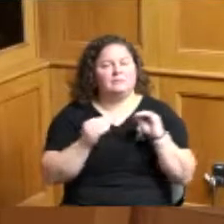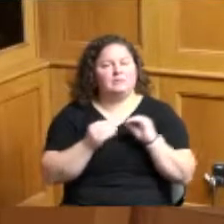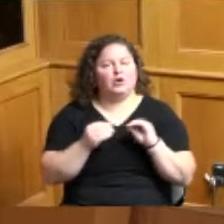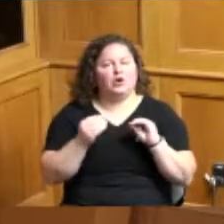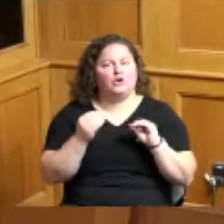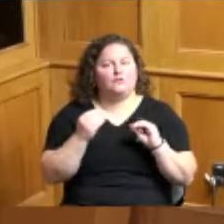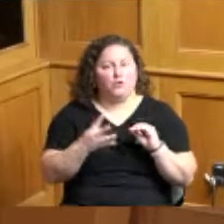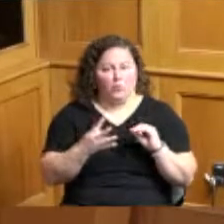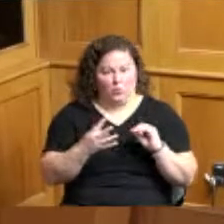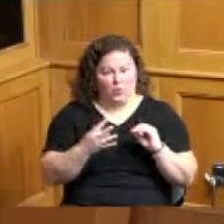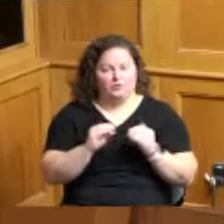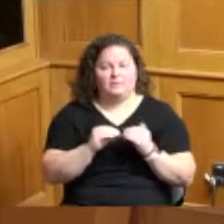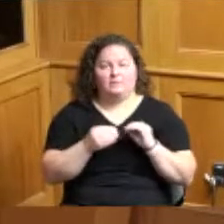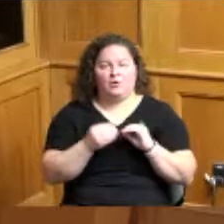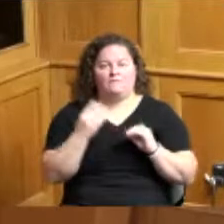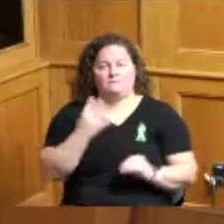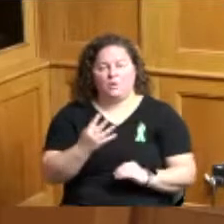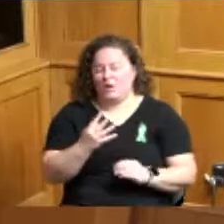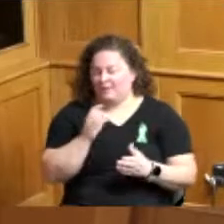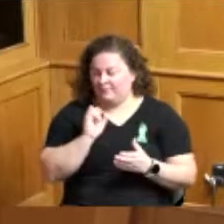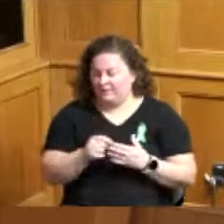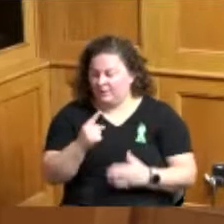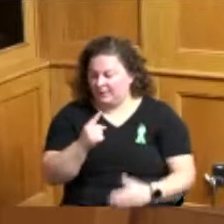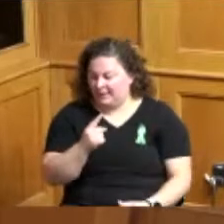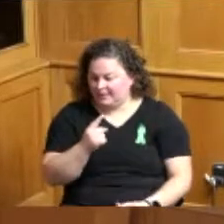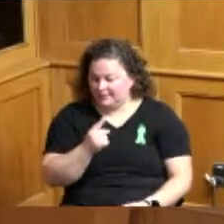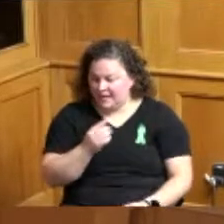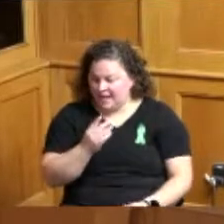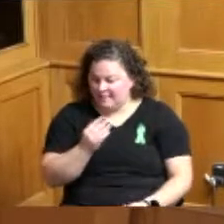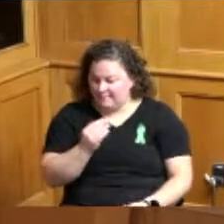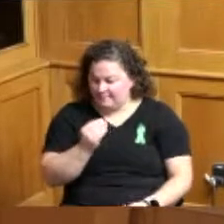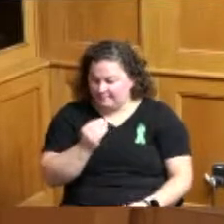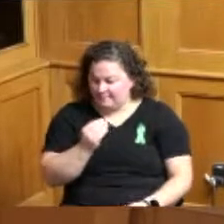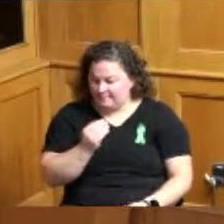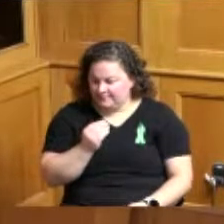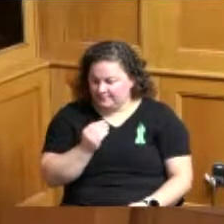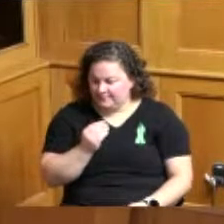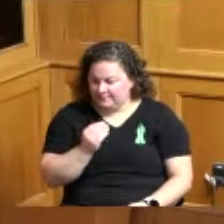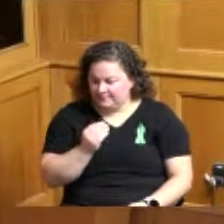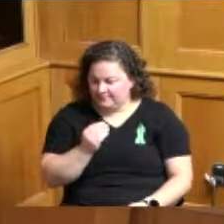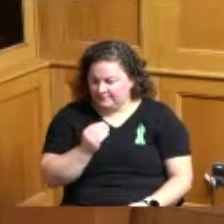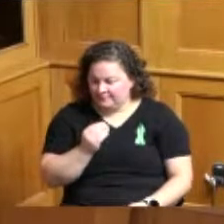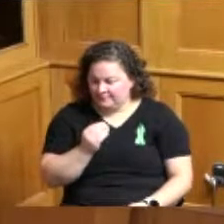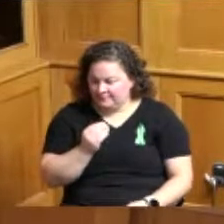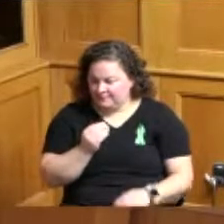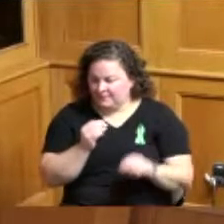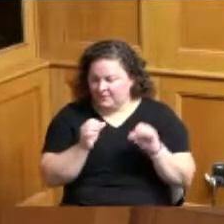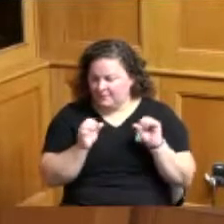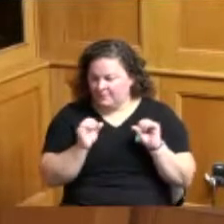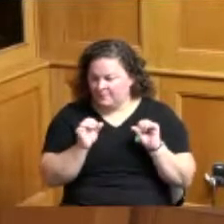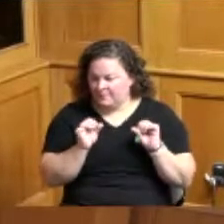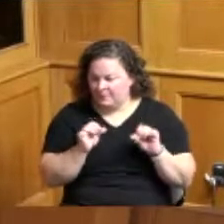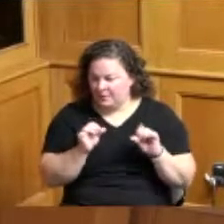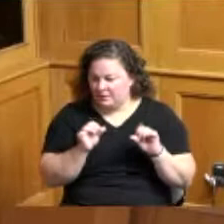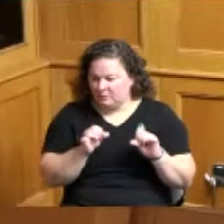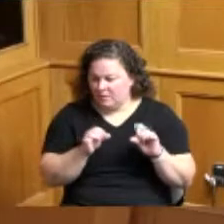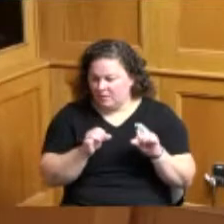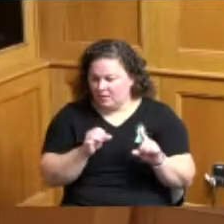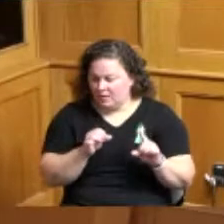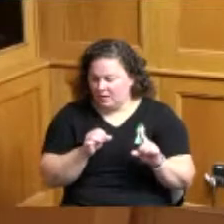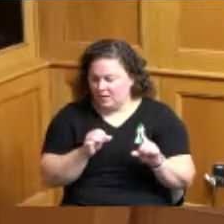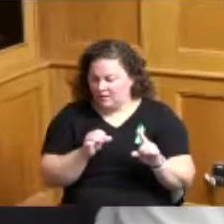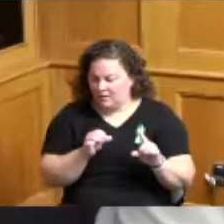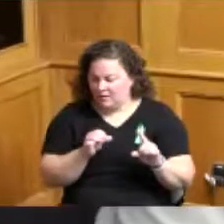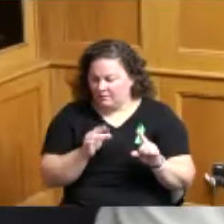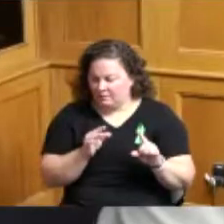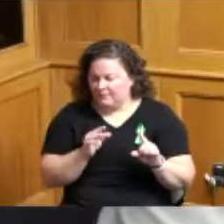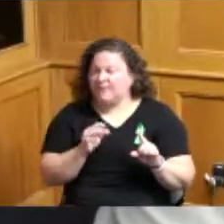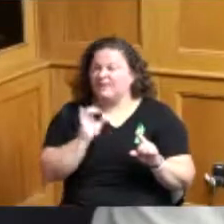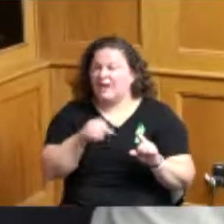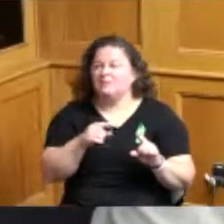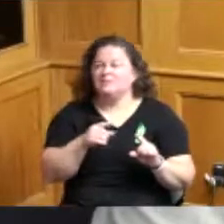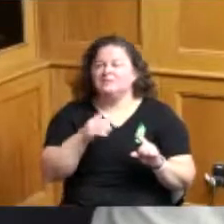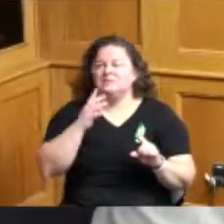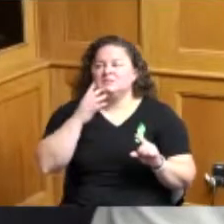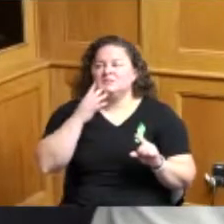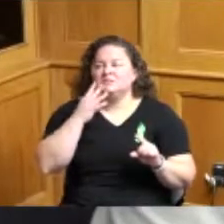I think this is I think possibly the final but one of the one of the funding that's within the budget